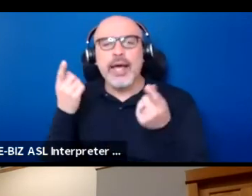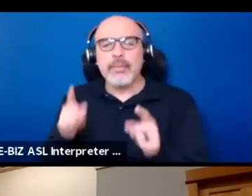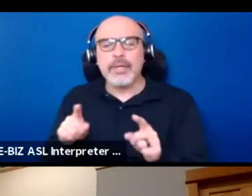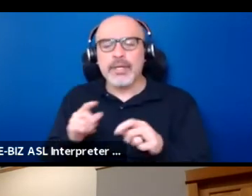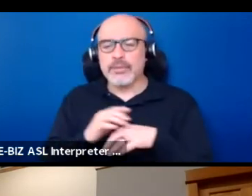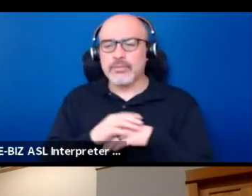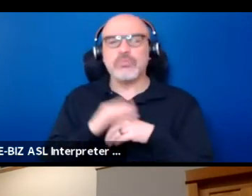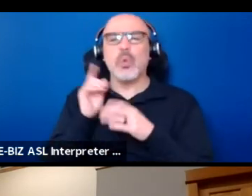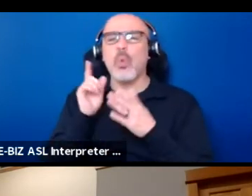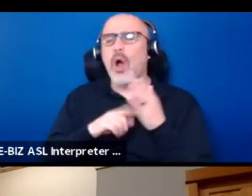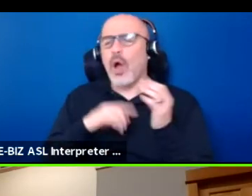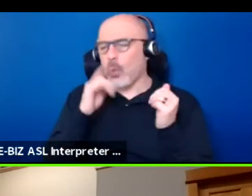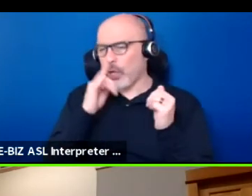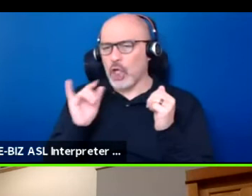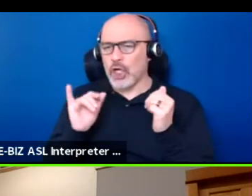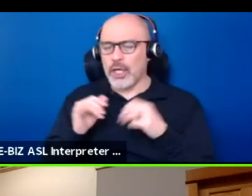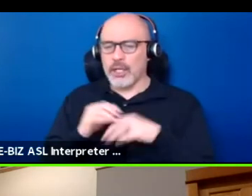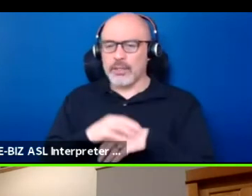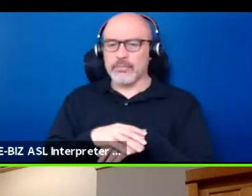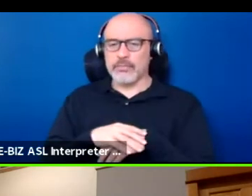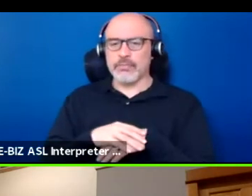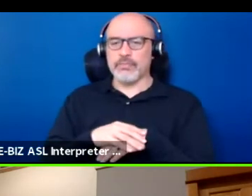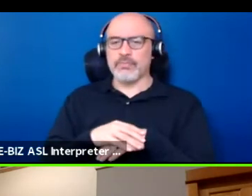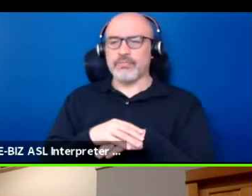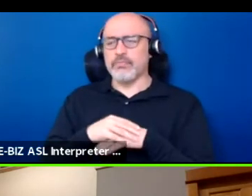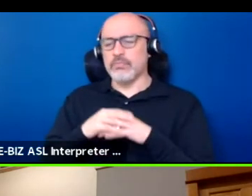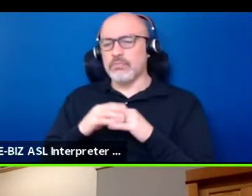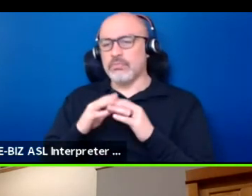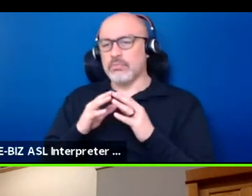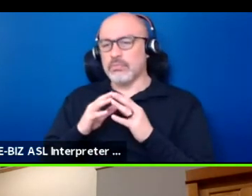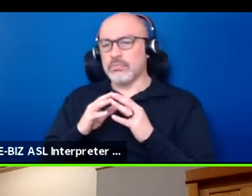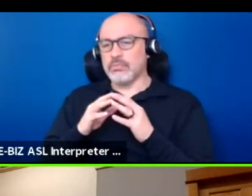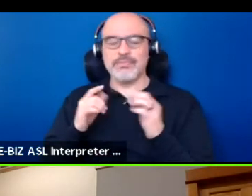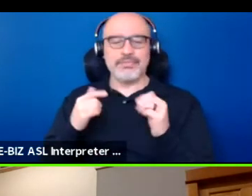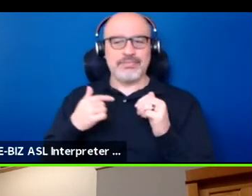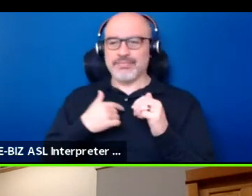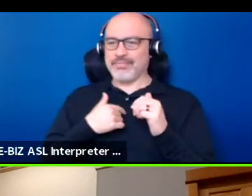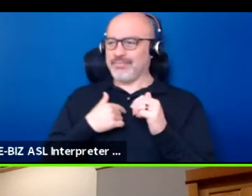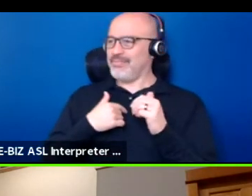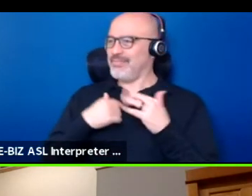What would it look like? Well, I think I'm getting all inspired by all this conversation.